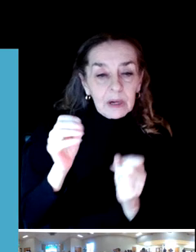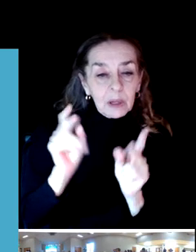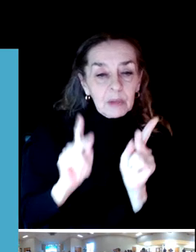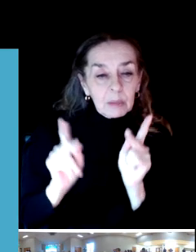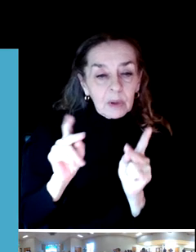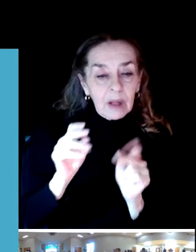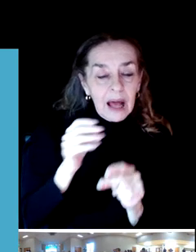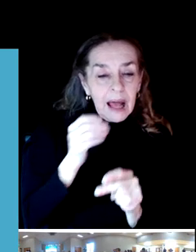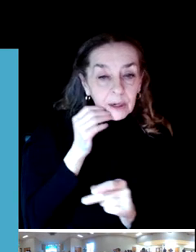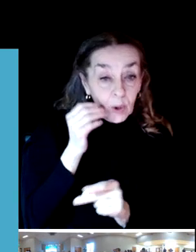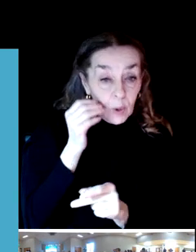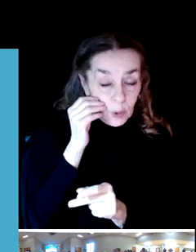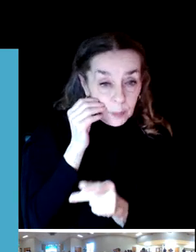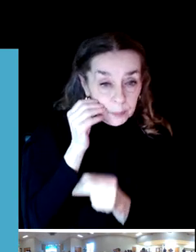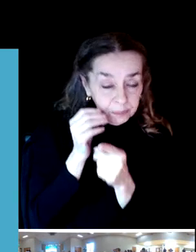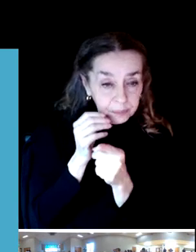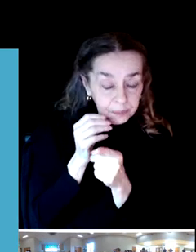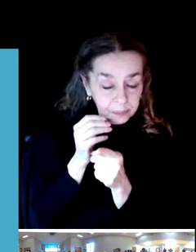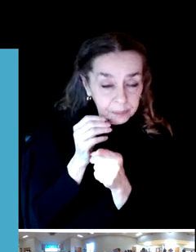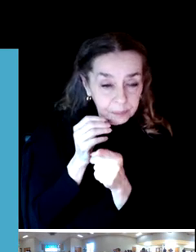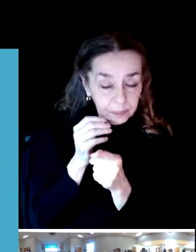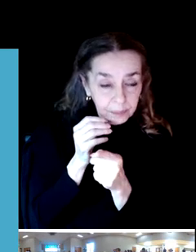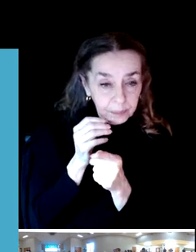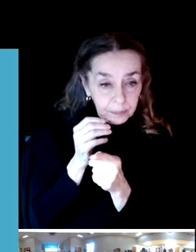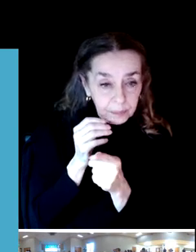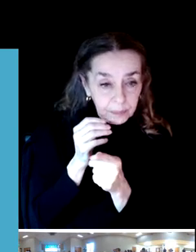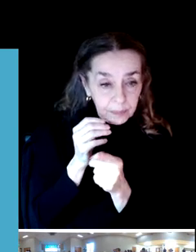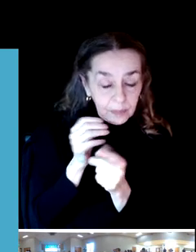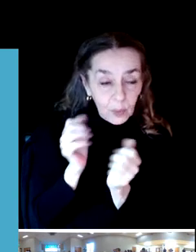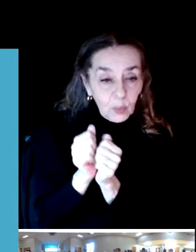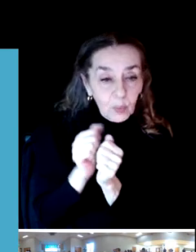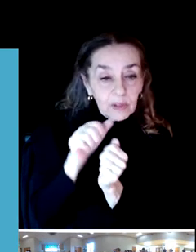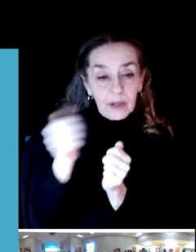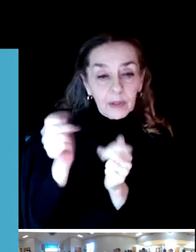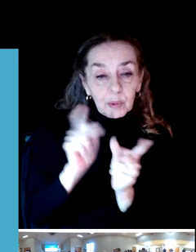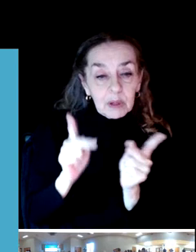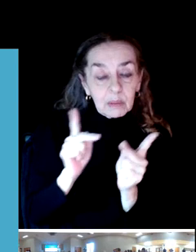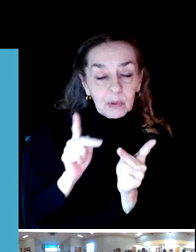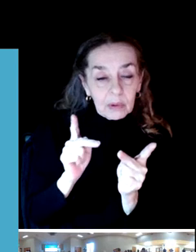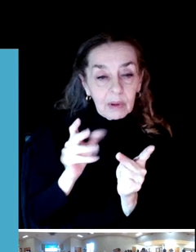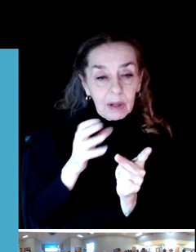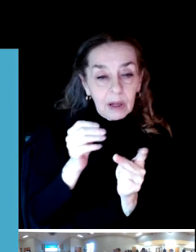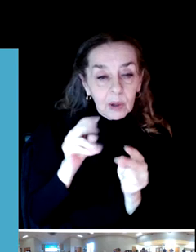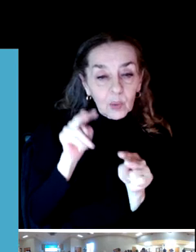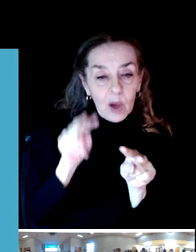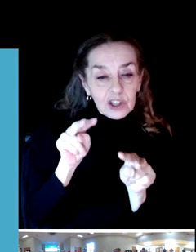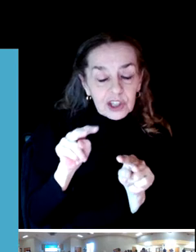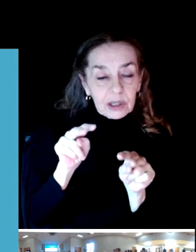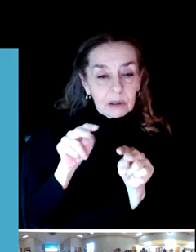home are we are with others watching, in other words, to ensure that we have everybody counted. Sure.